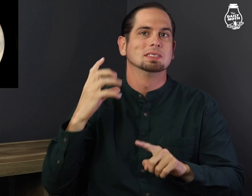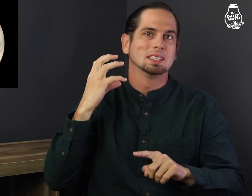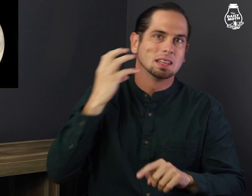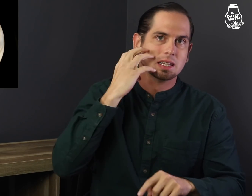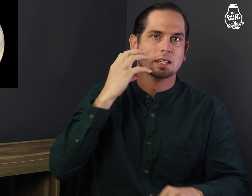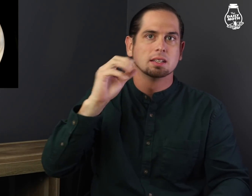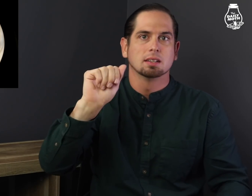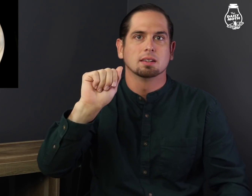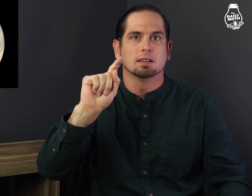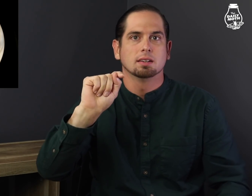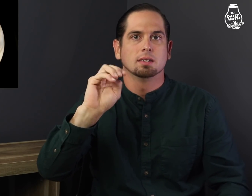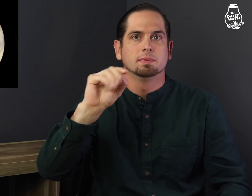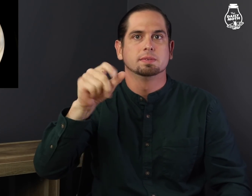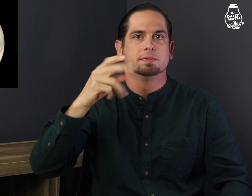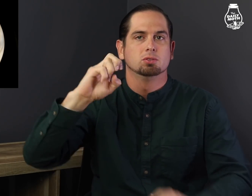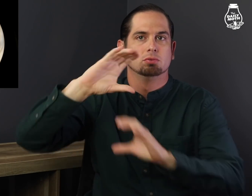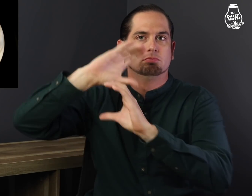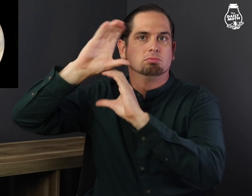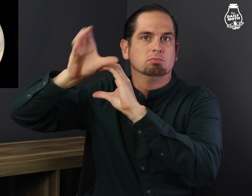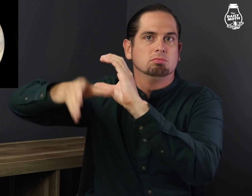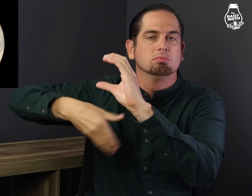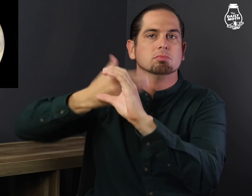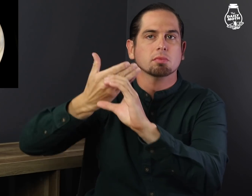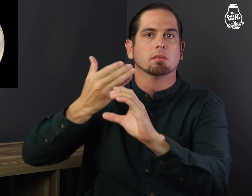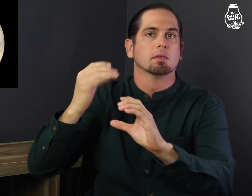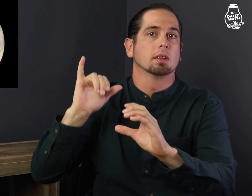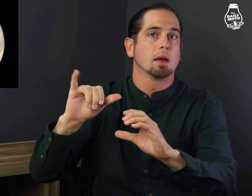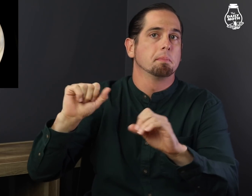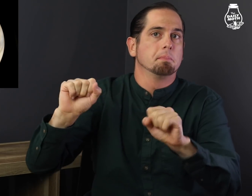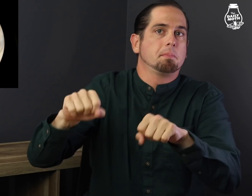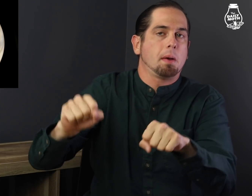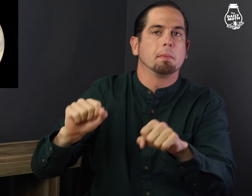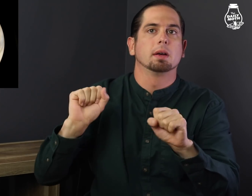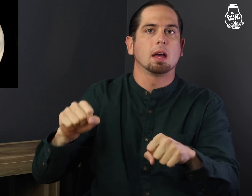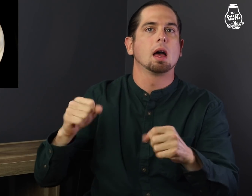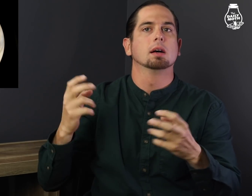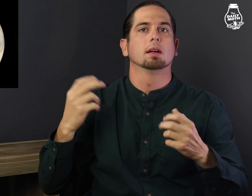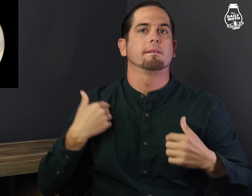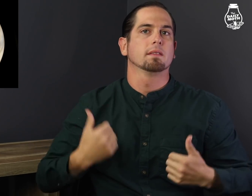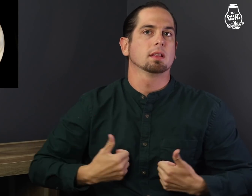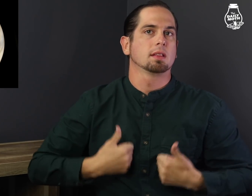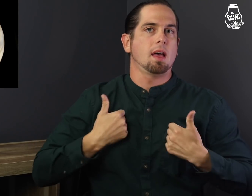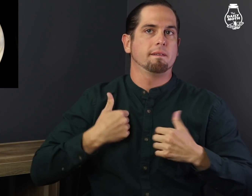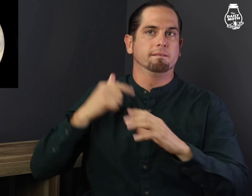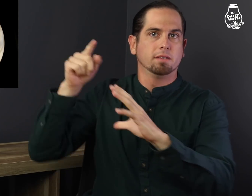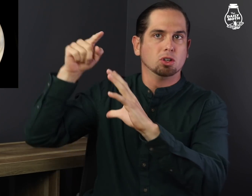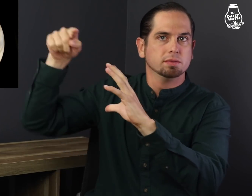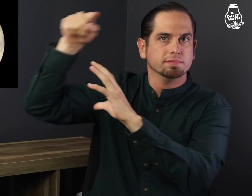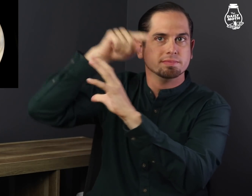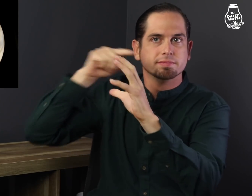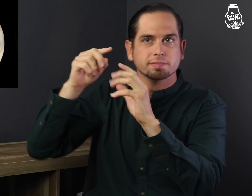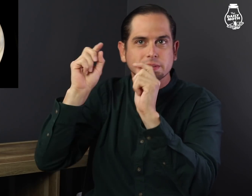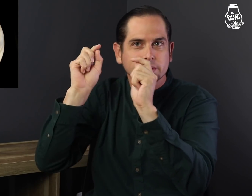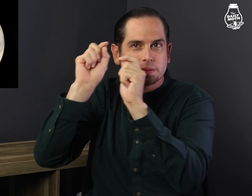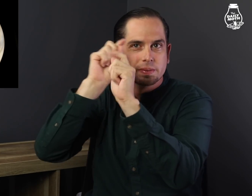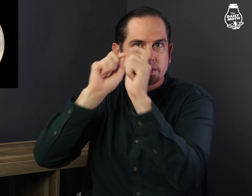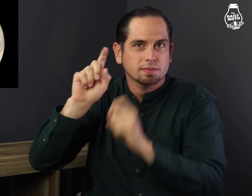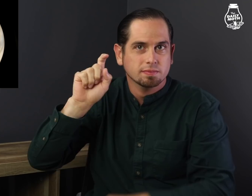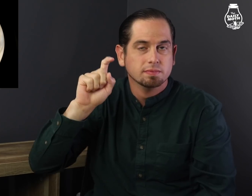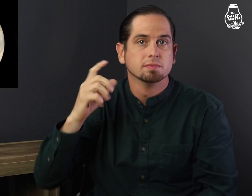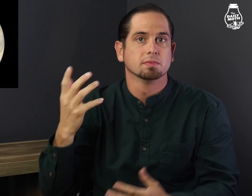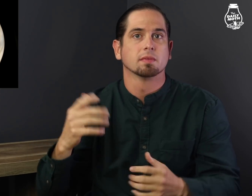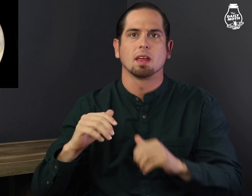but it has a thick atmosphere that could sustain life.